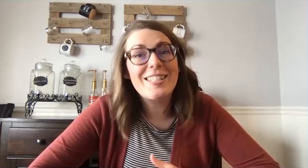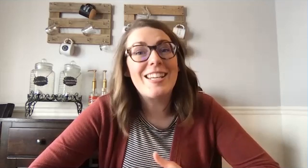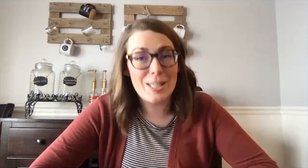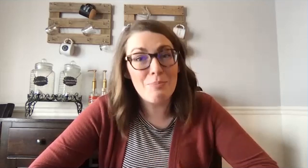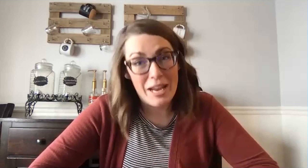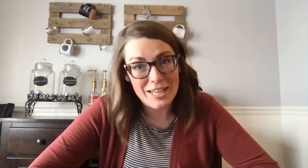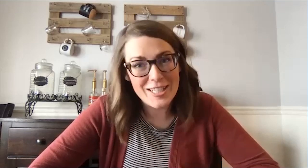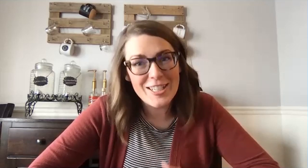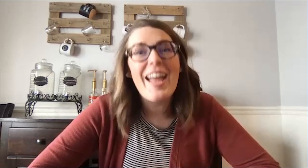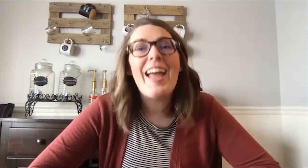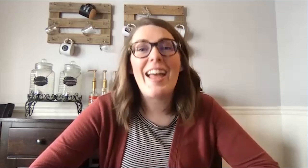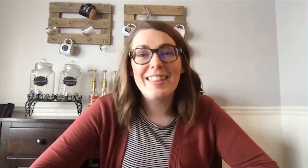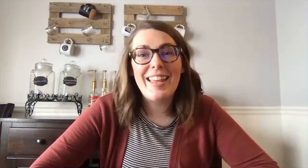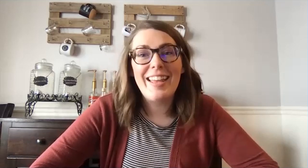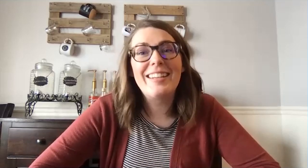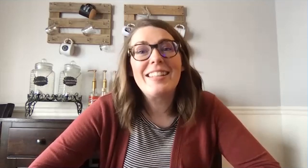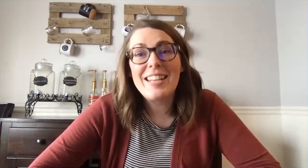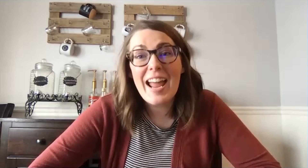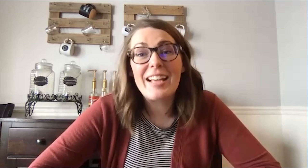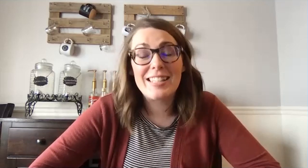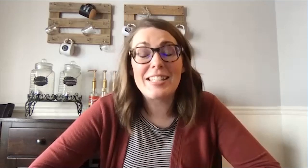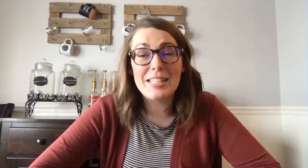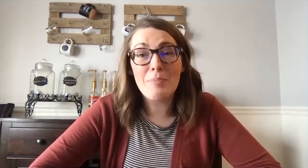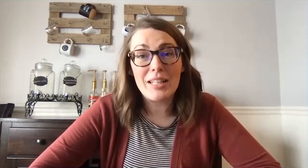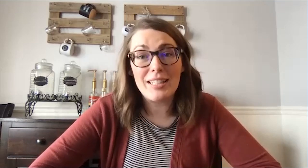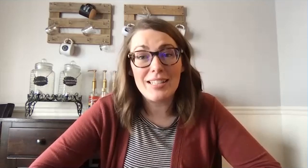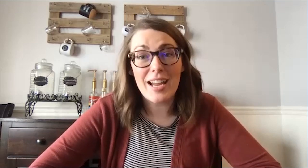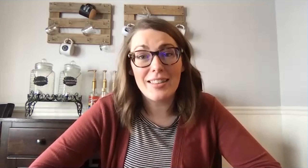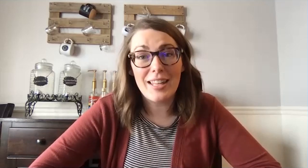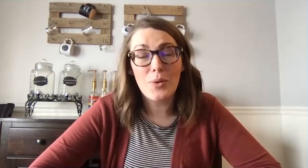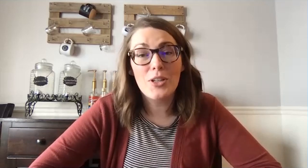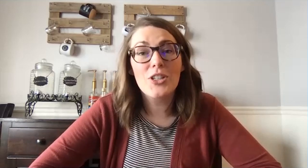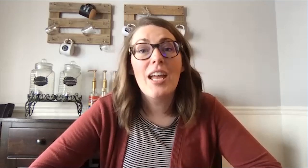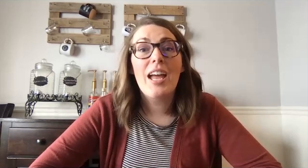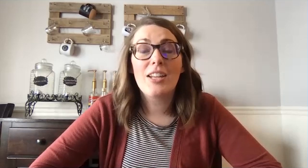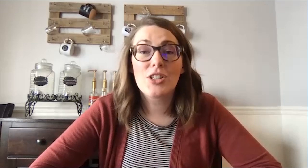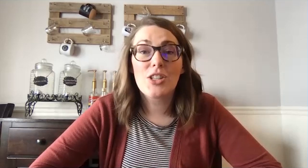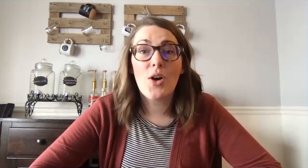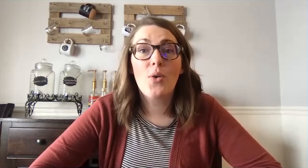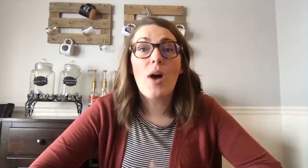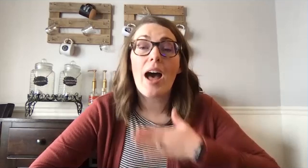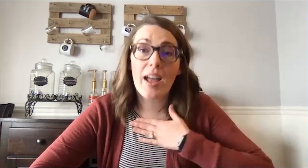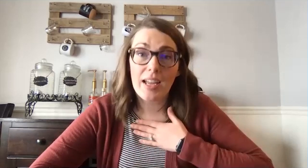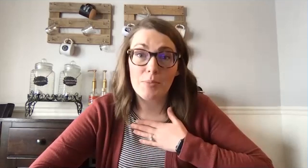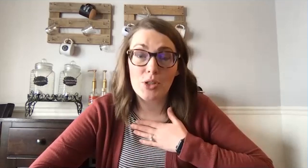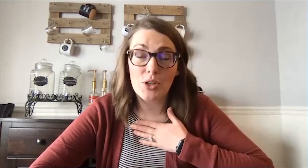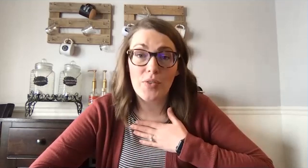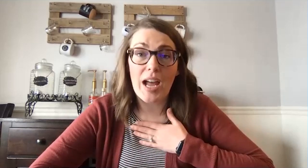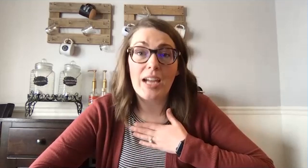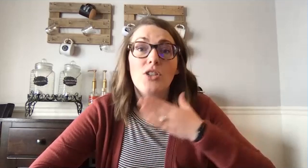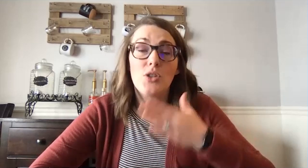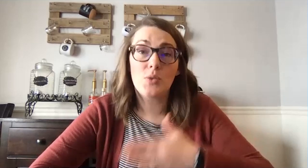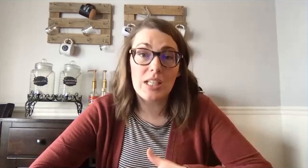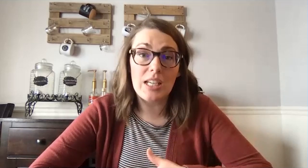is spanish and then the next is typically sign language and so i am certified to teach